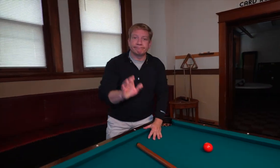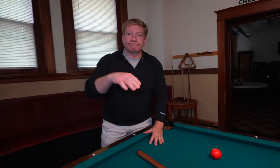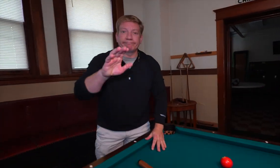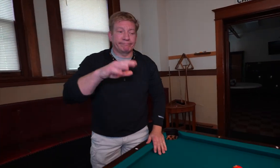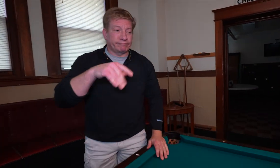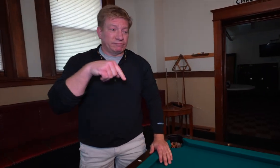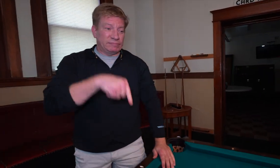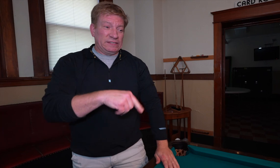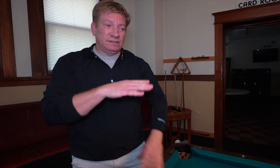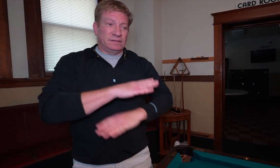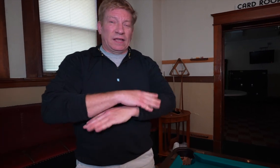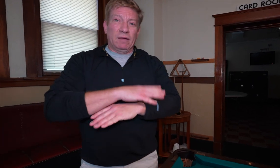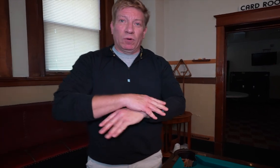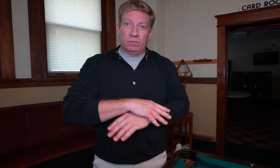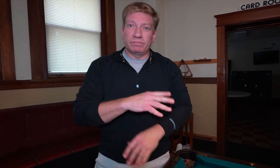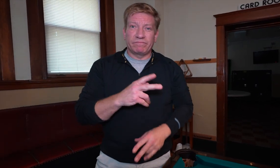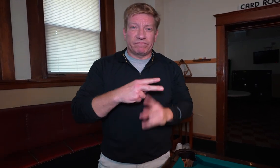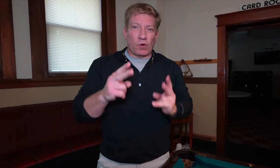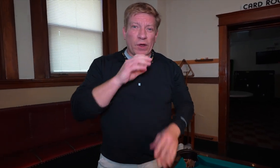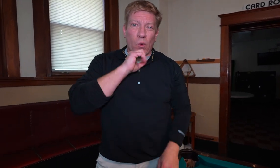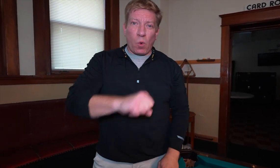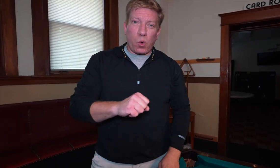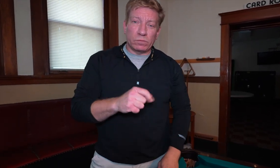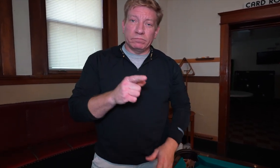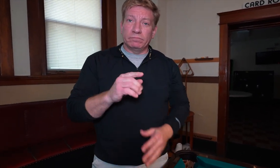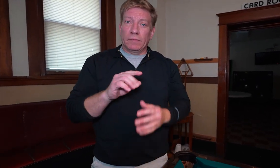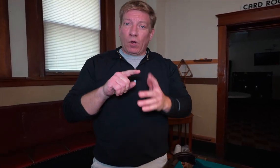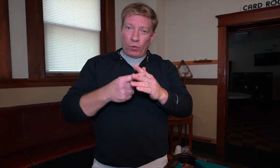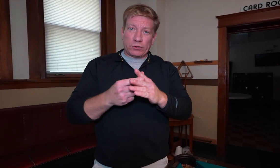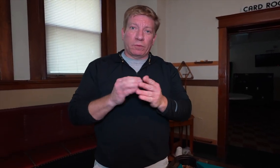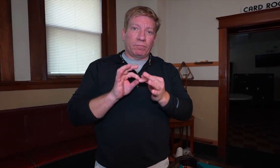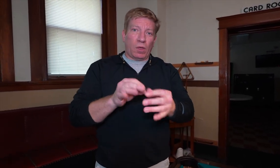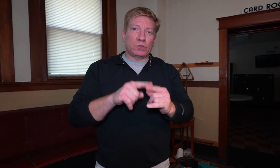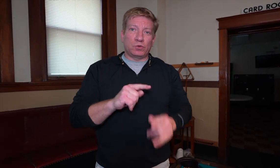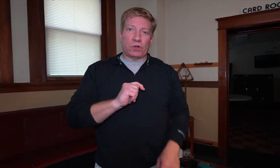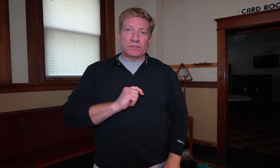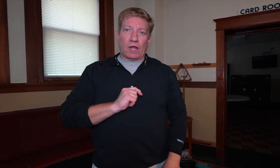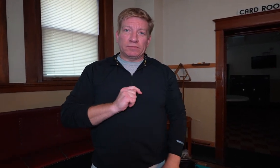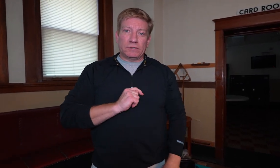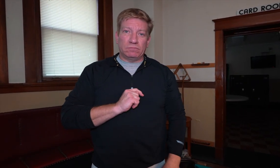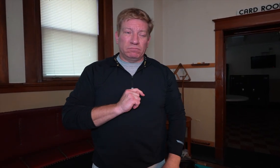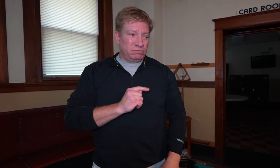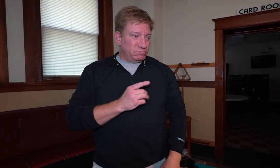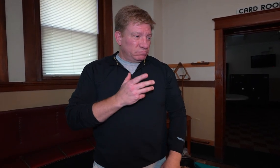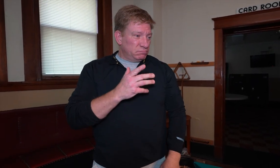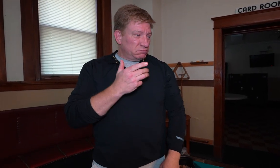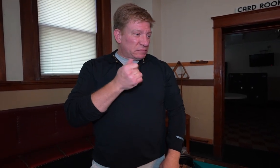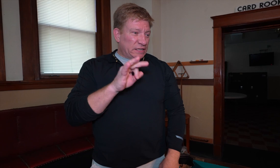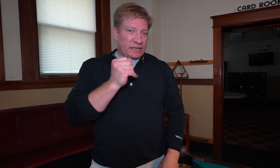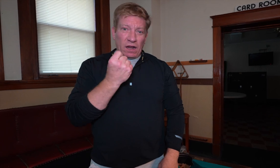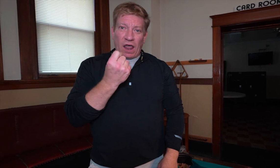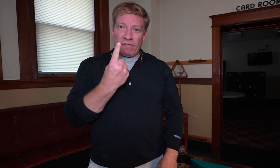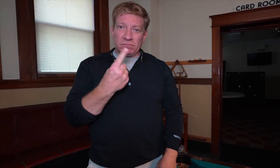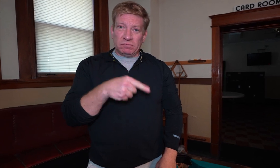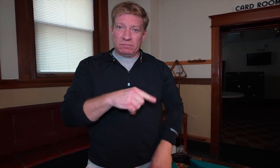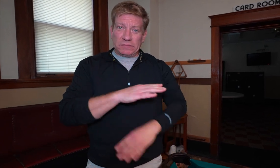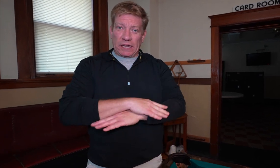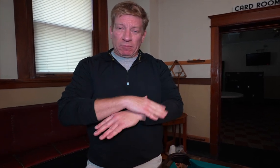This pool table is very old. It originally belonged to Charles Thompson in 1911.